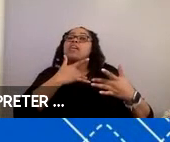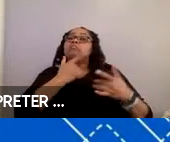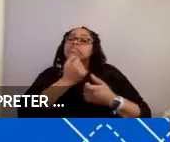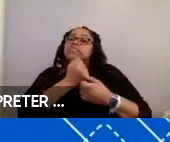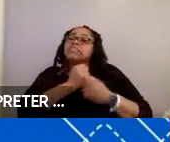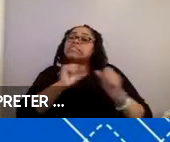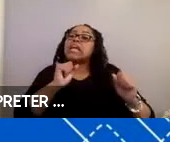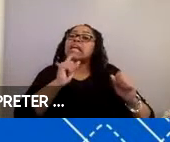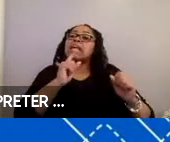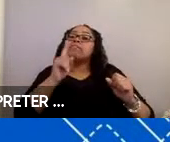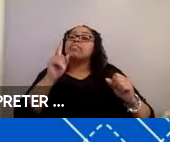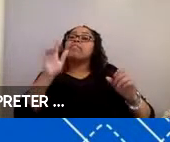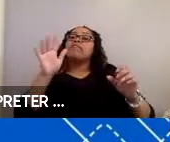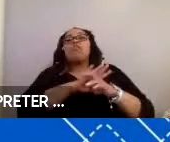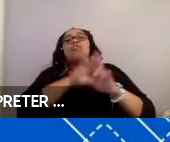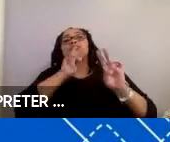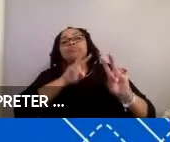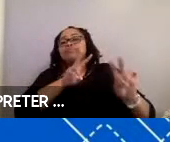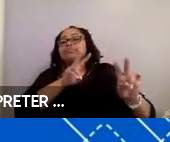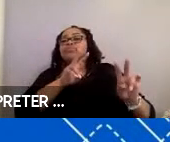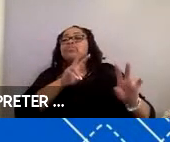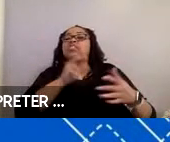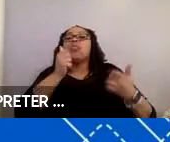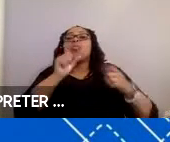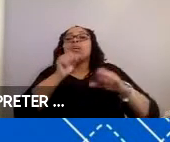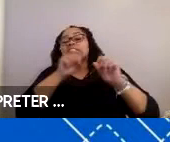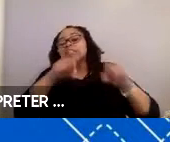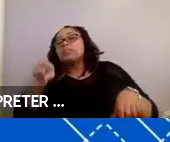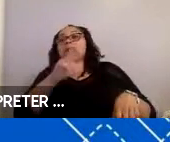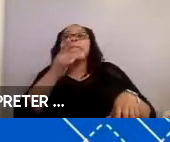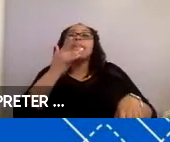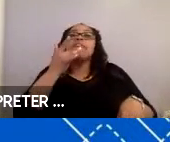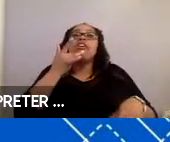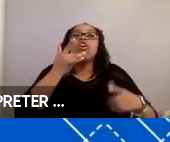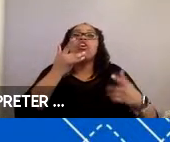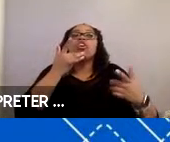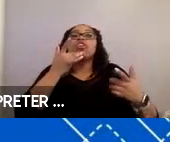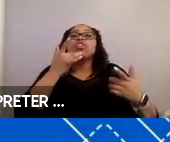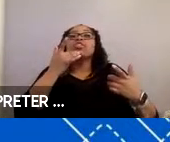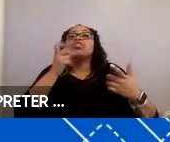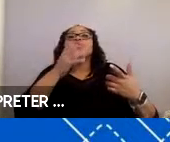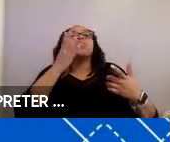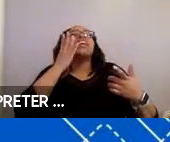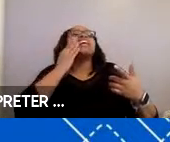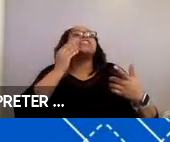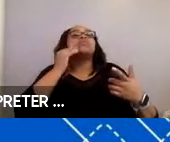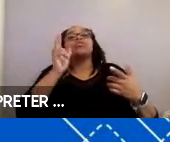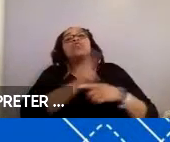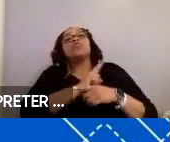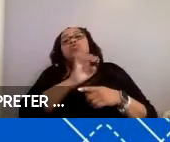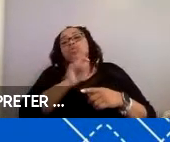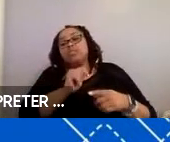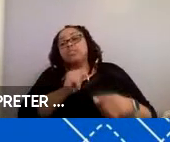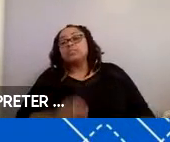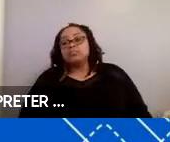Their overall preferences of which system they preferred. So, the overall experience of using it. Great. Thank you.